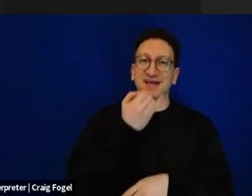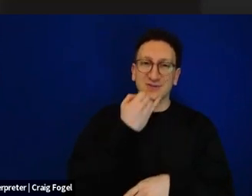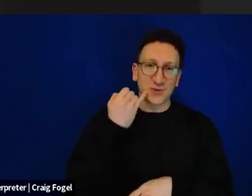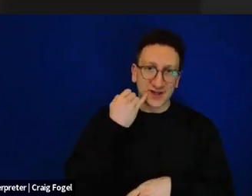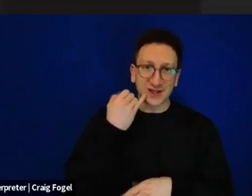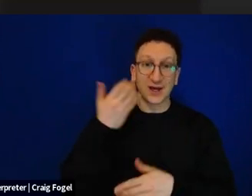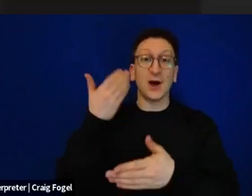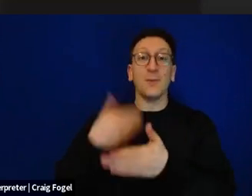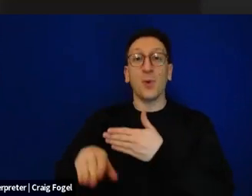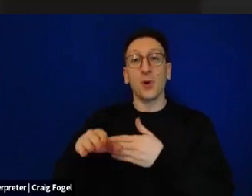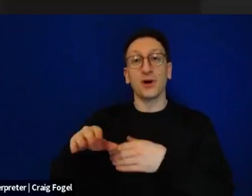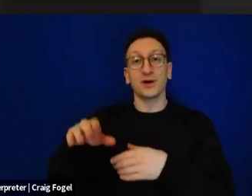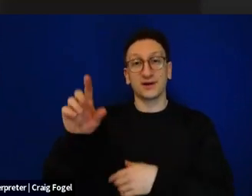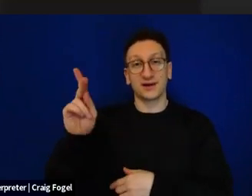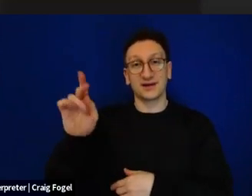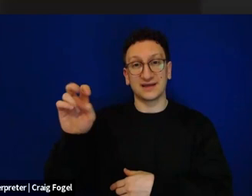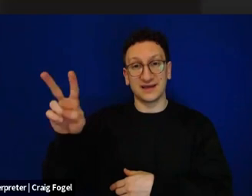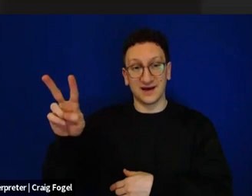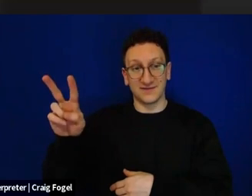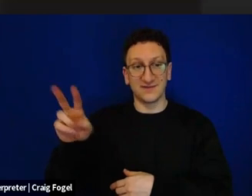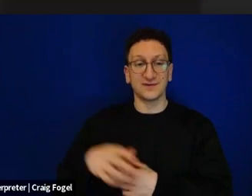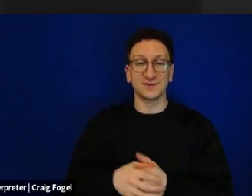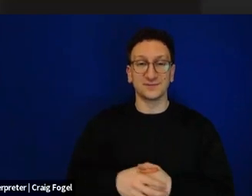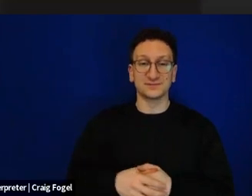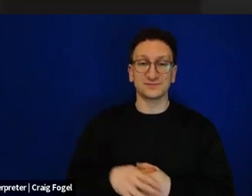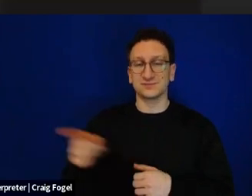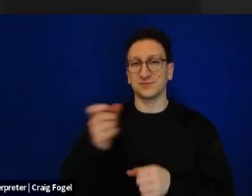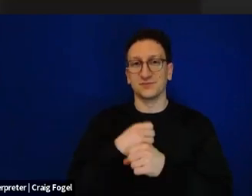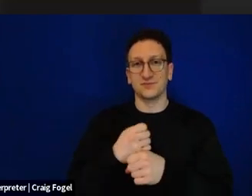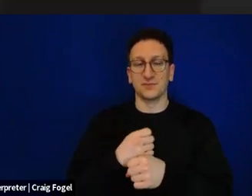You might know her from her Guernica illustration that she drew after October 7th, which is on